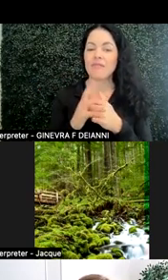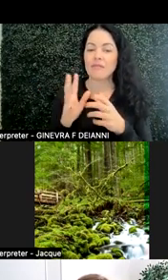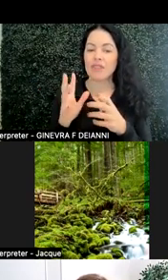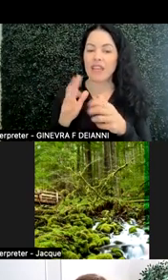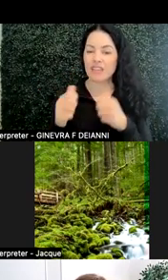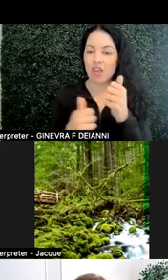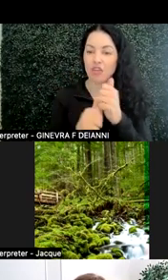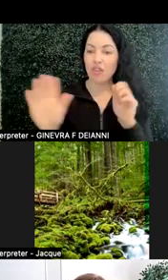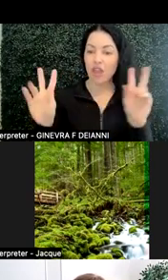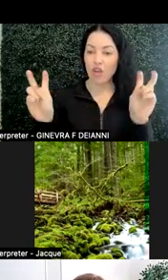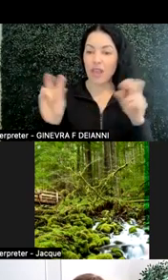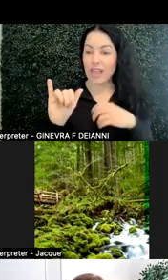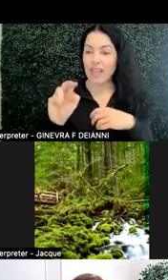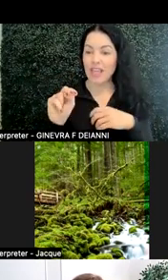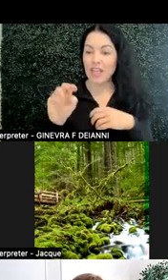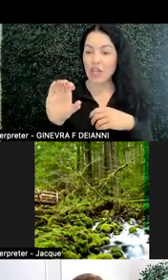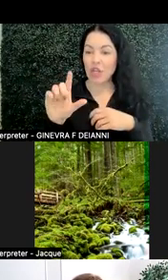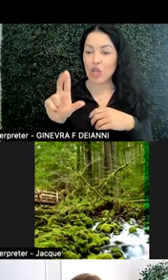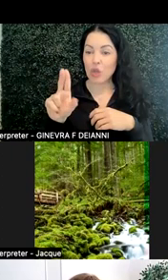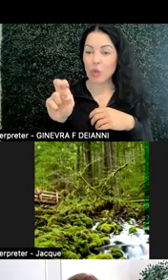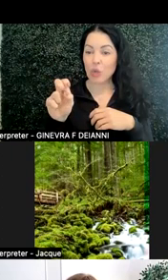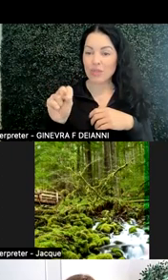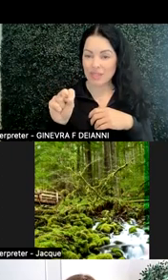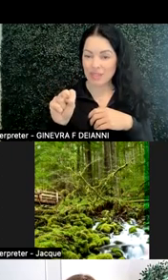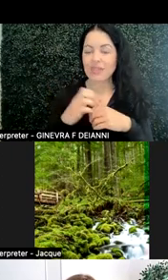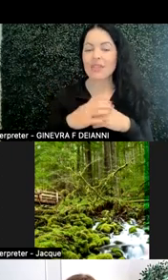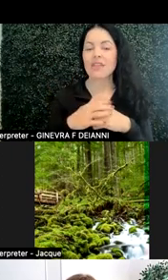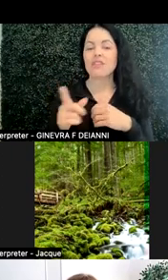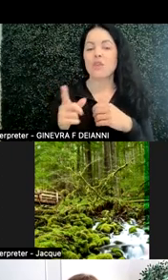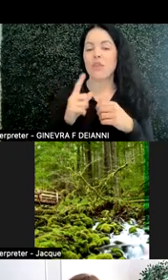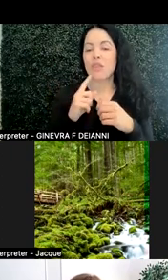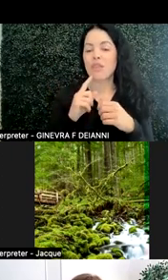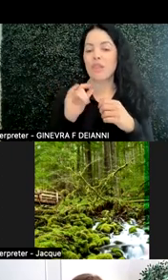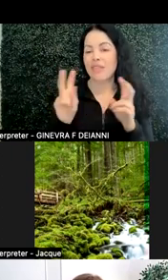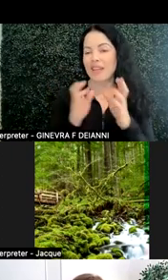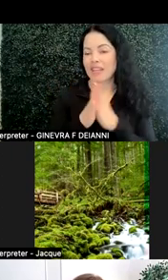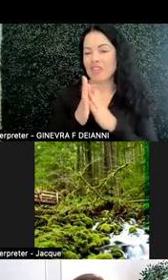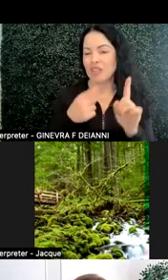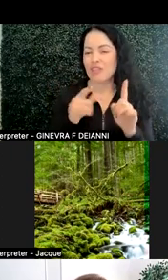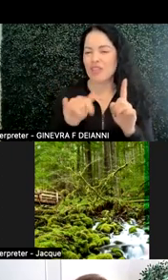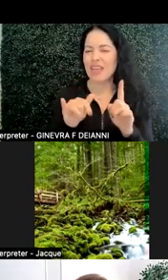So I am involved in the TAPD Into STEM alliance as well as a lot of what I'm sharing